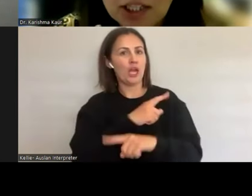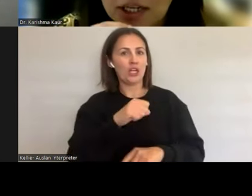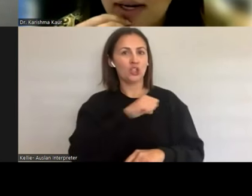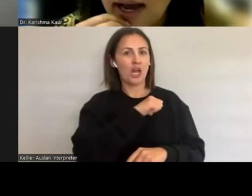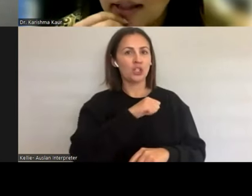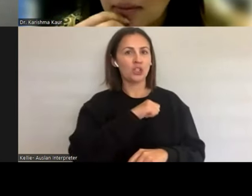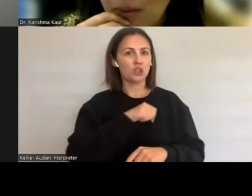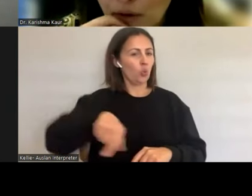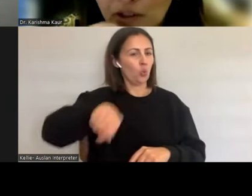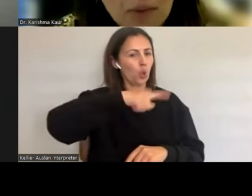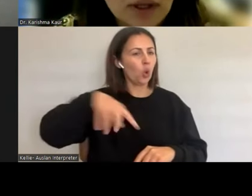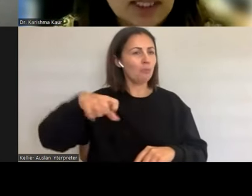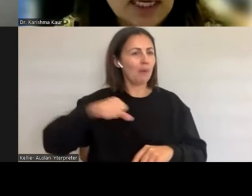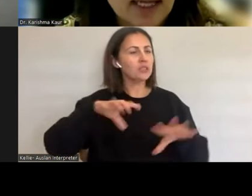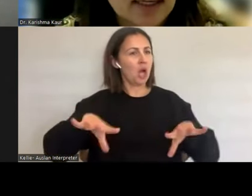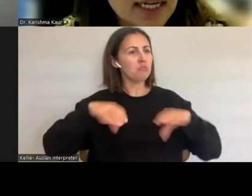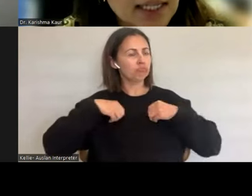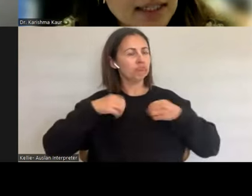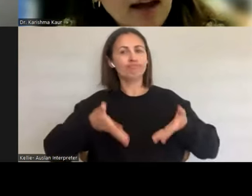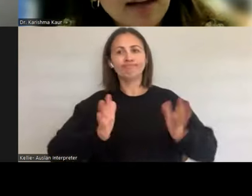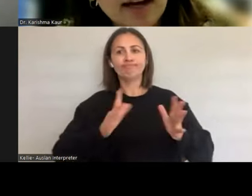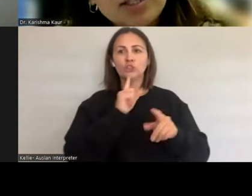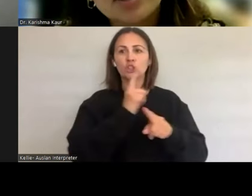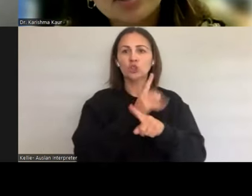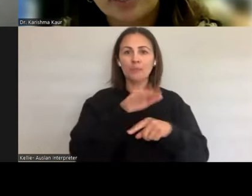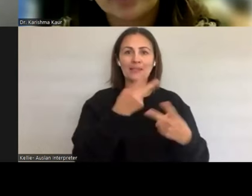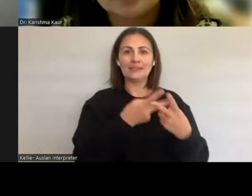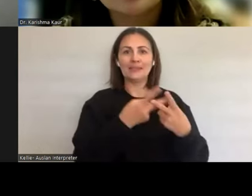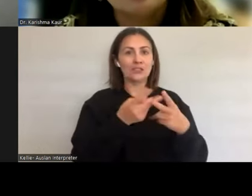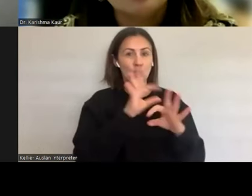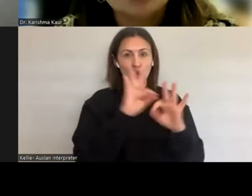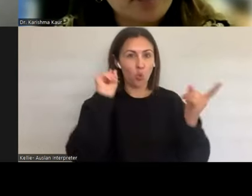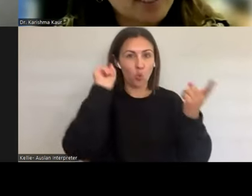pleasure. I think the most important thing that Anita has highlighted today is to be